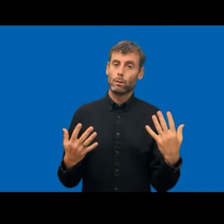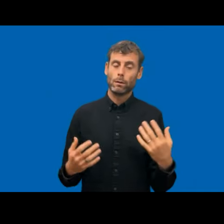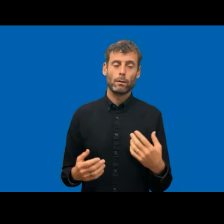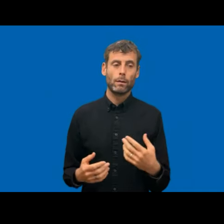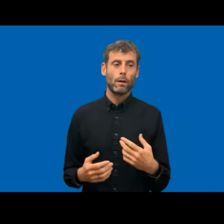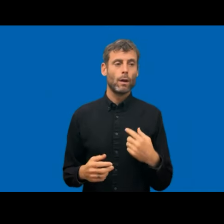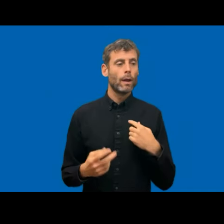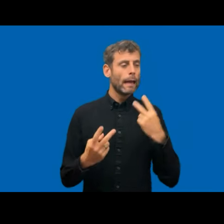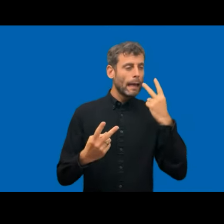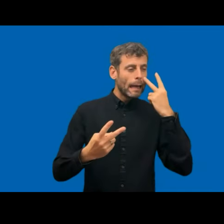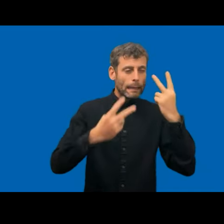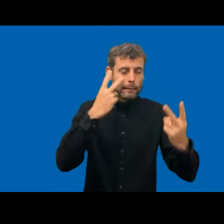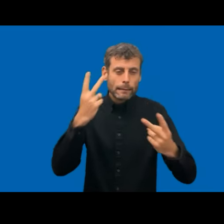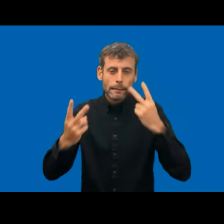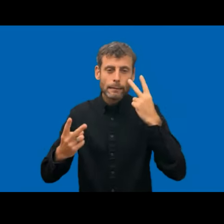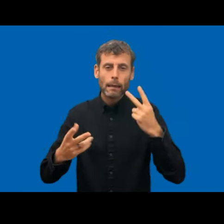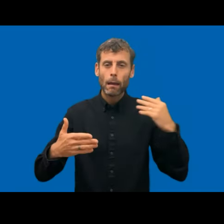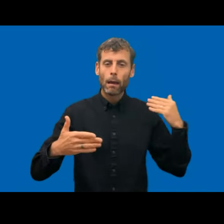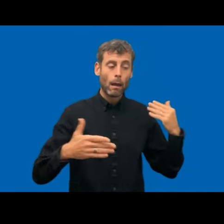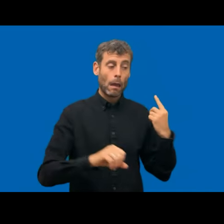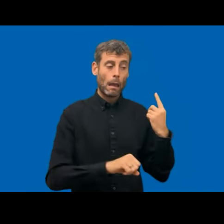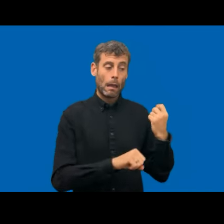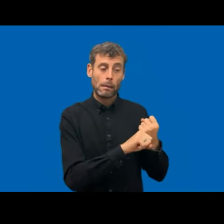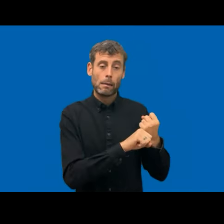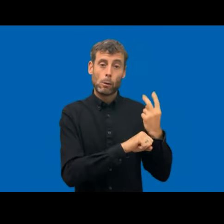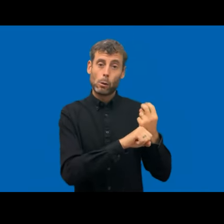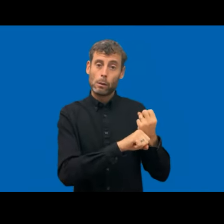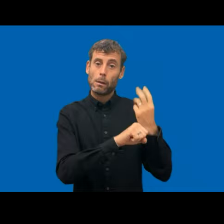the development over time, from year-to-year from monitoring period to monitoring period,